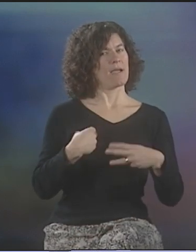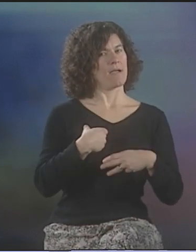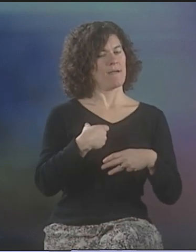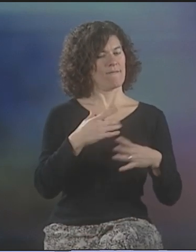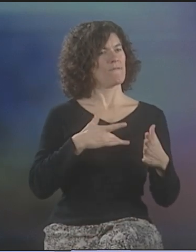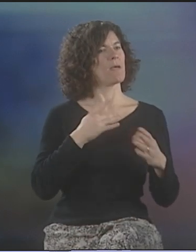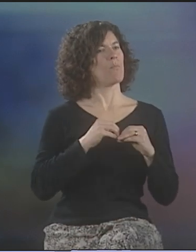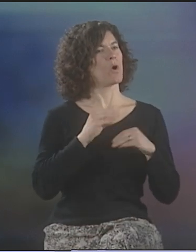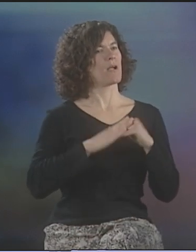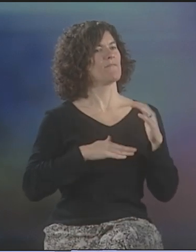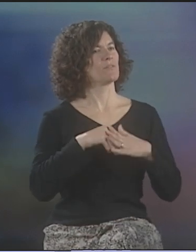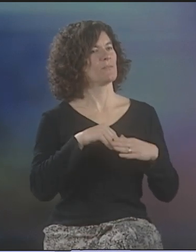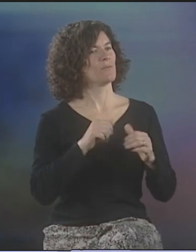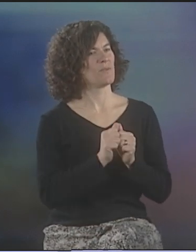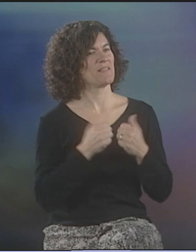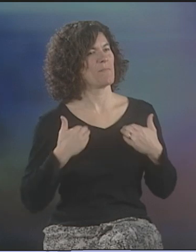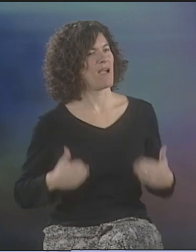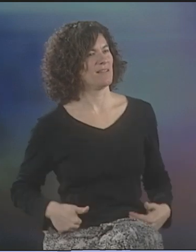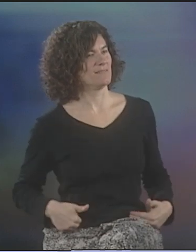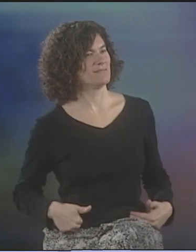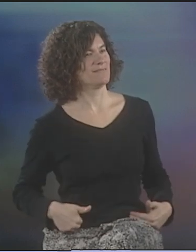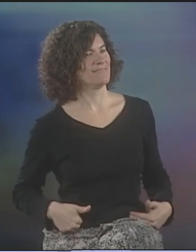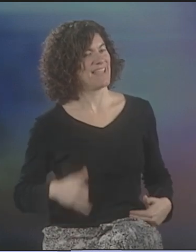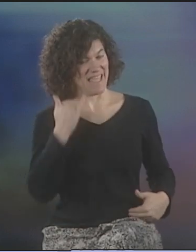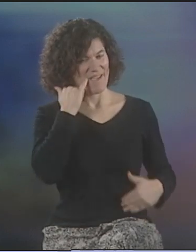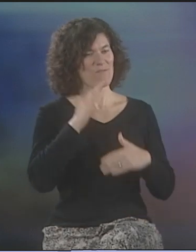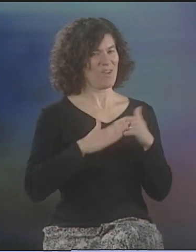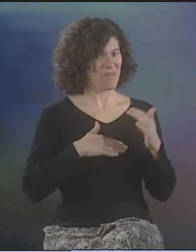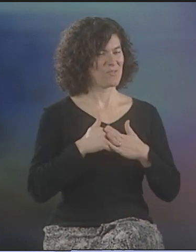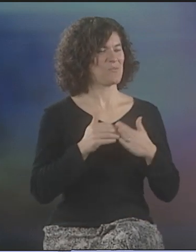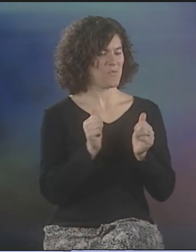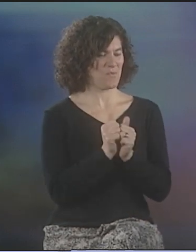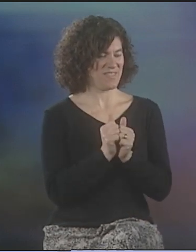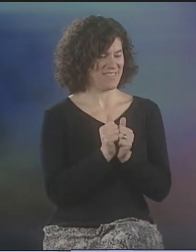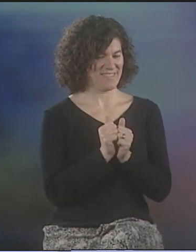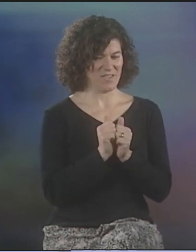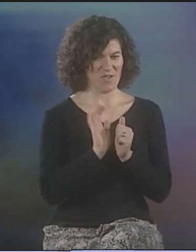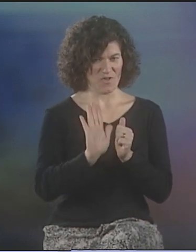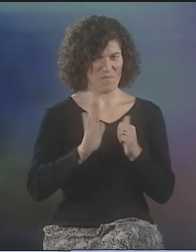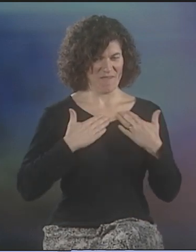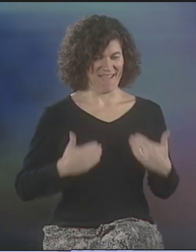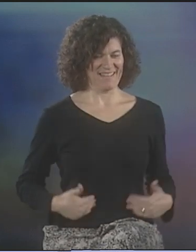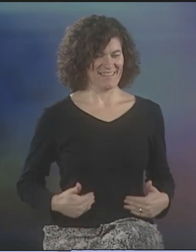ONE WAY IT INFLUENCED ME WAS TO BECOME MORE COMFORTABLE WITH MY BODY.